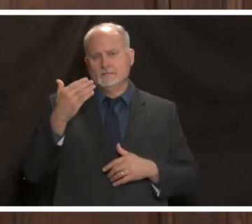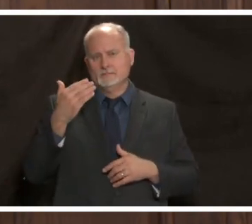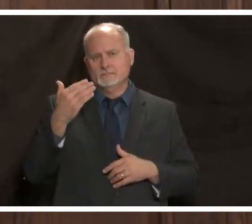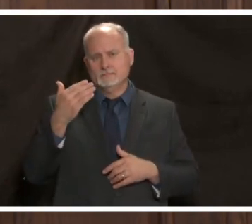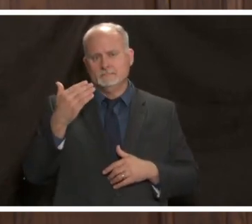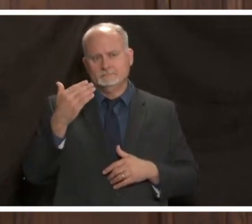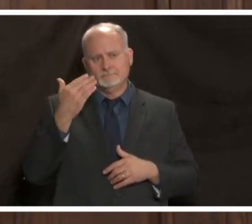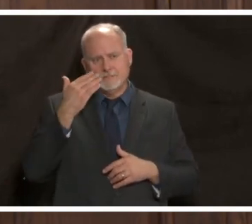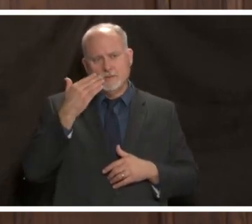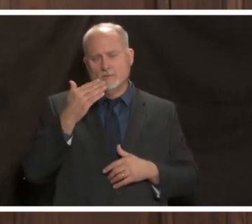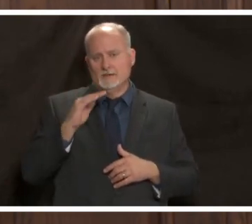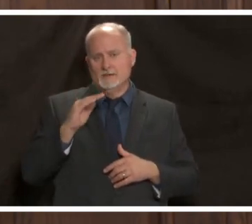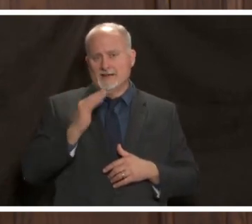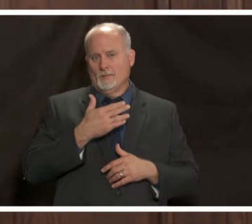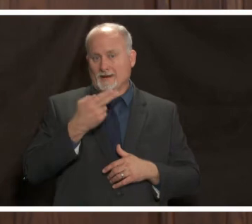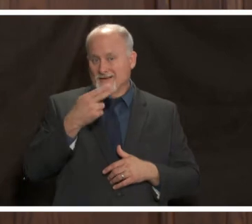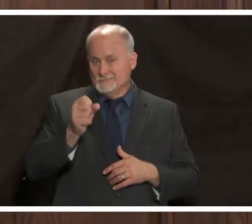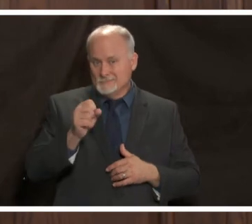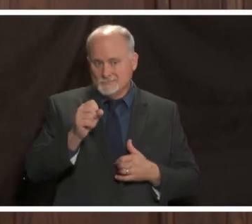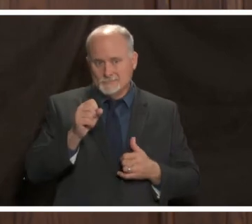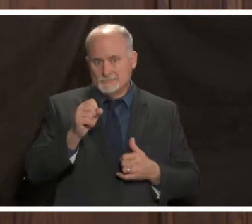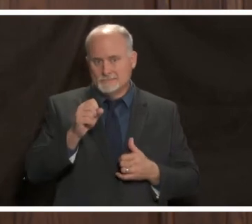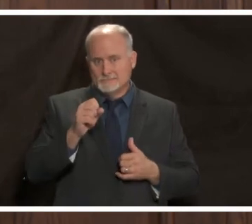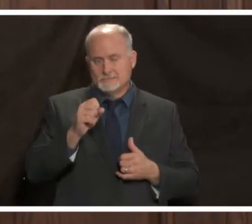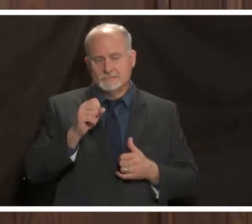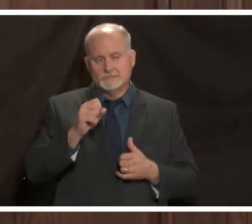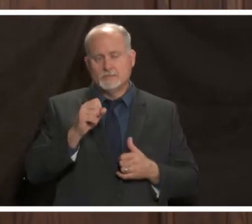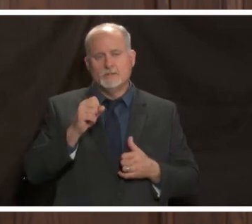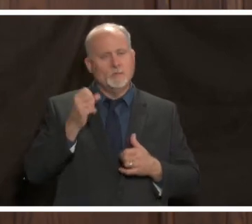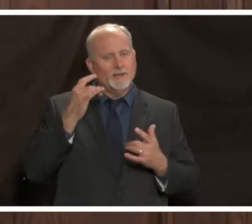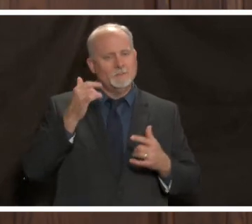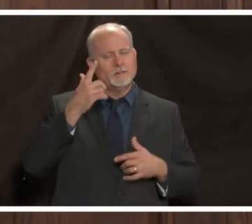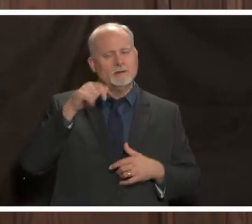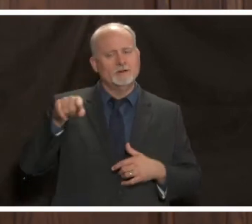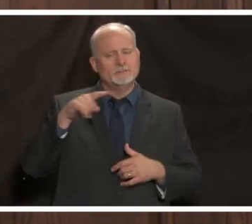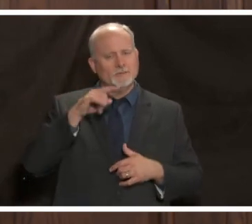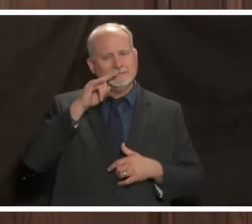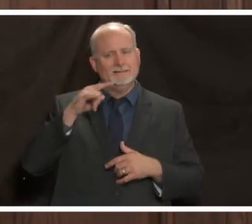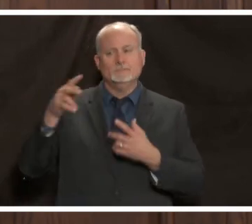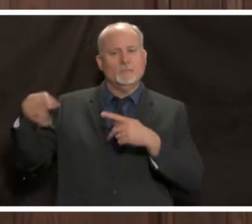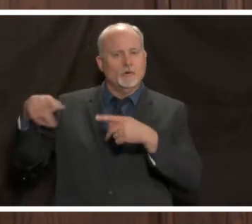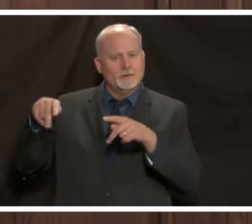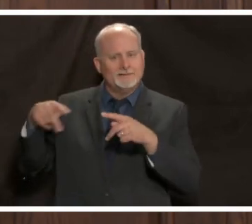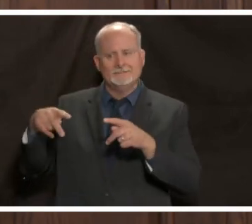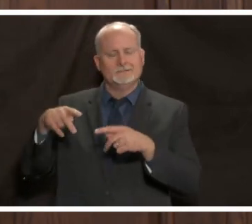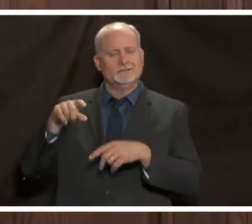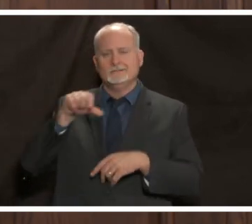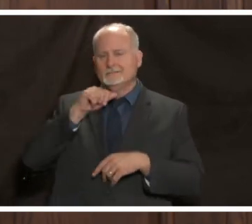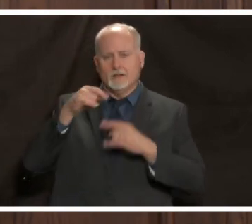been in our high schools from uh social events like parties where people are not wearing masks